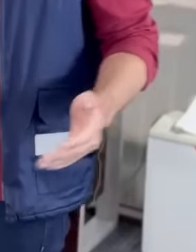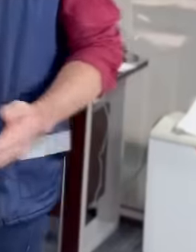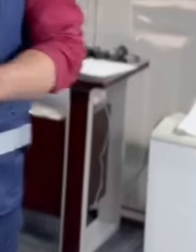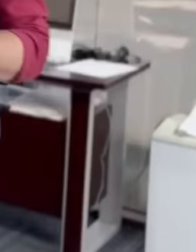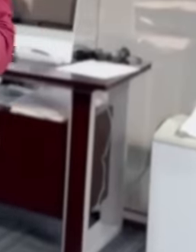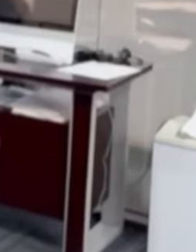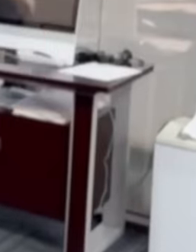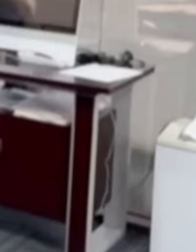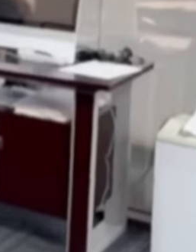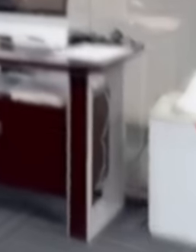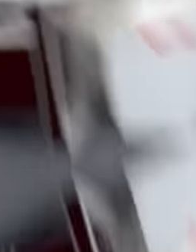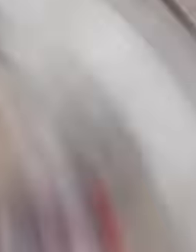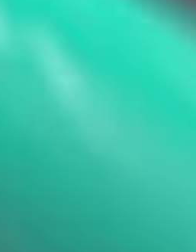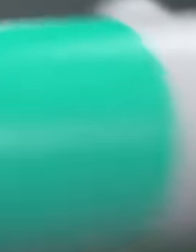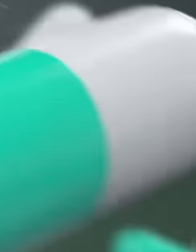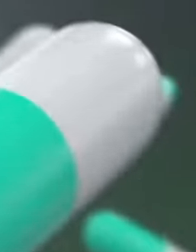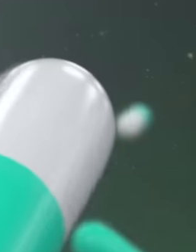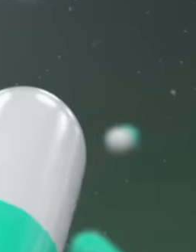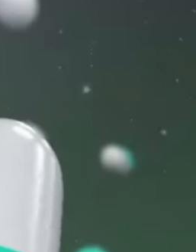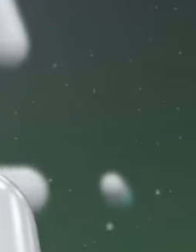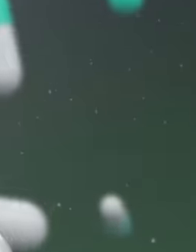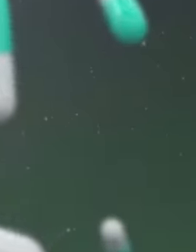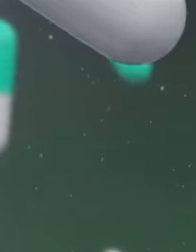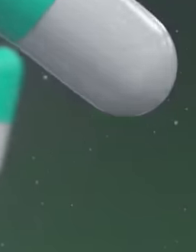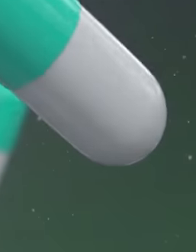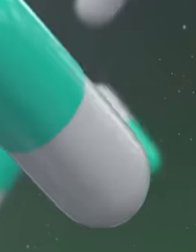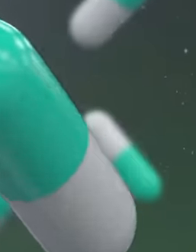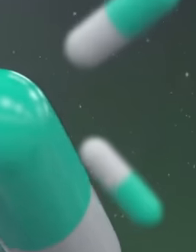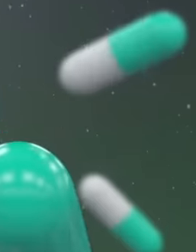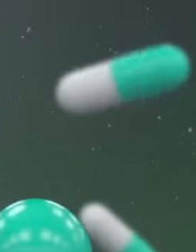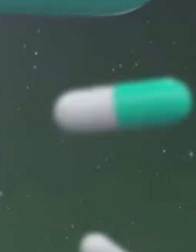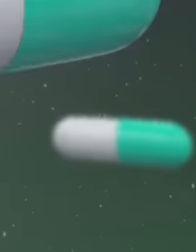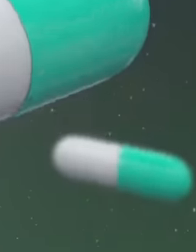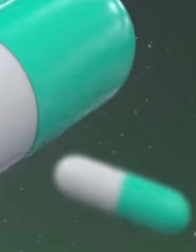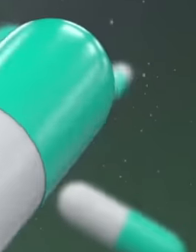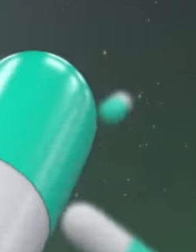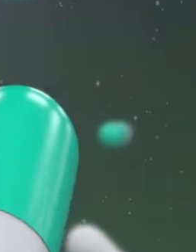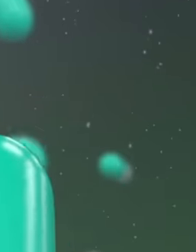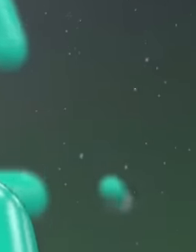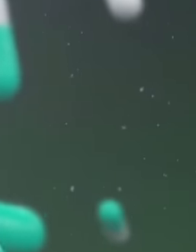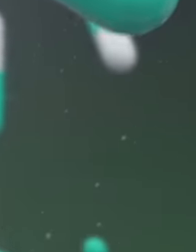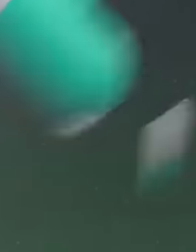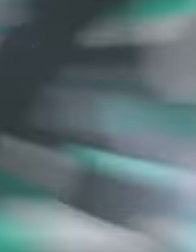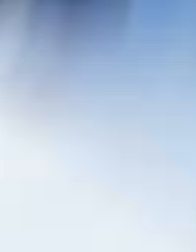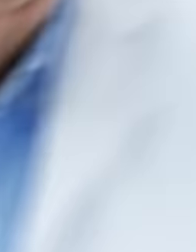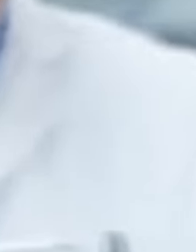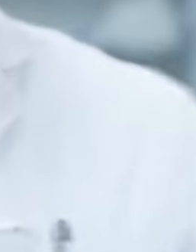of Health, which is in charge of the exercise of powers in matters of regulation,